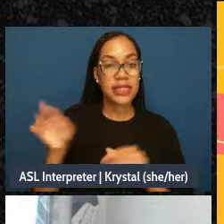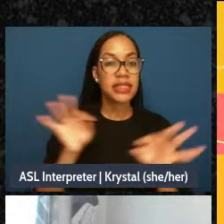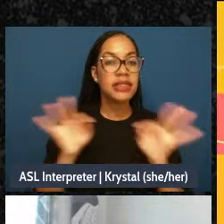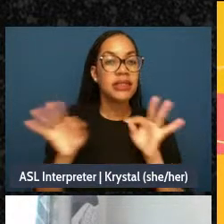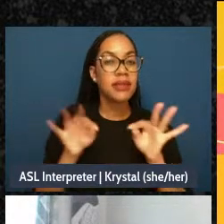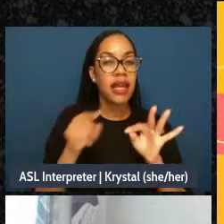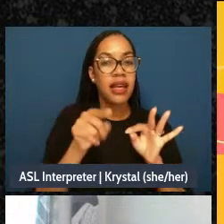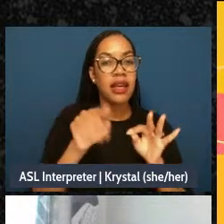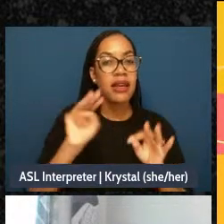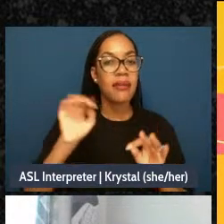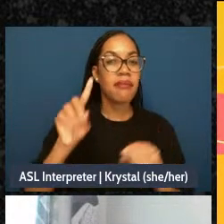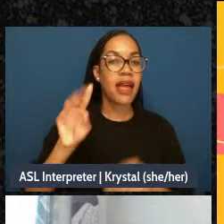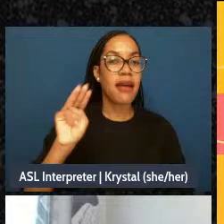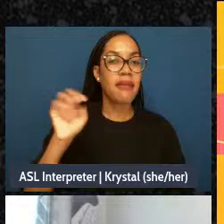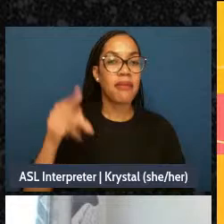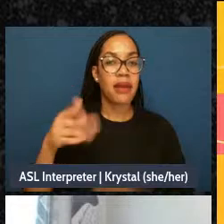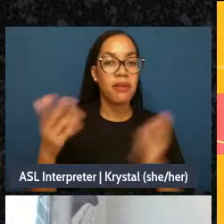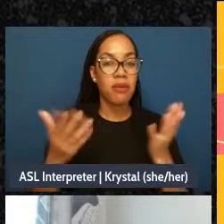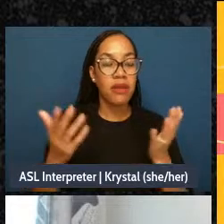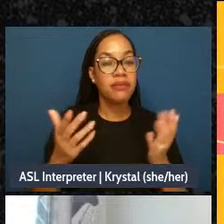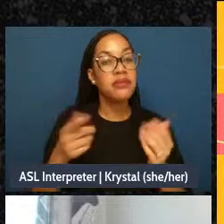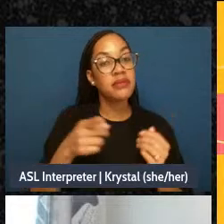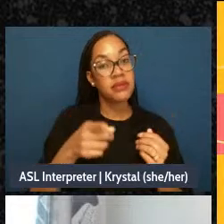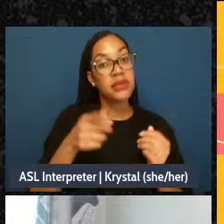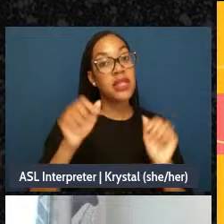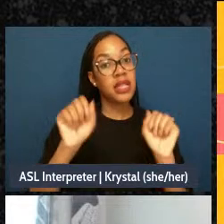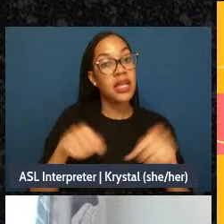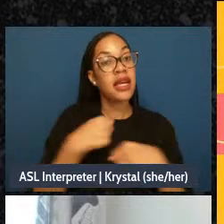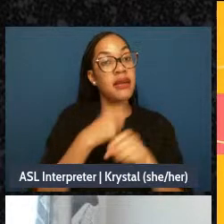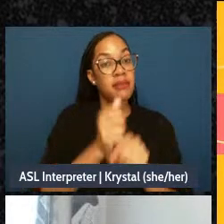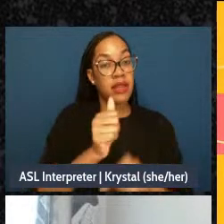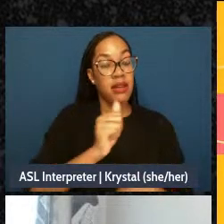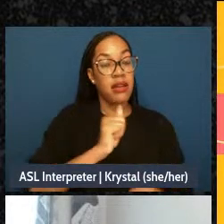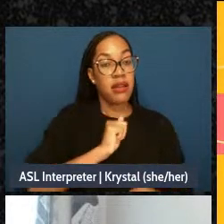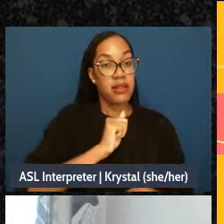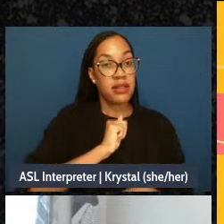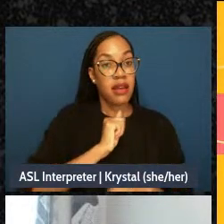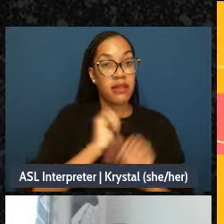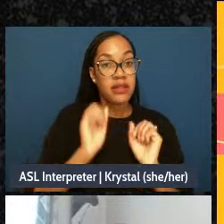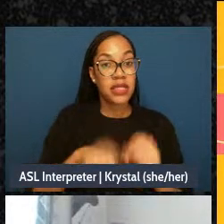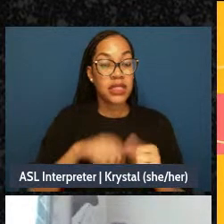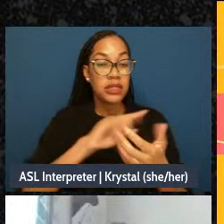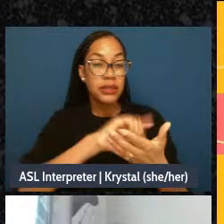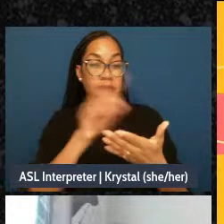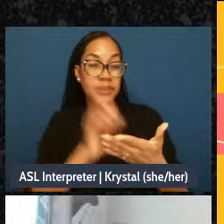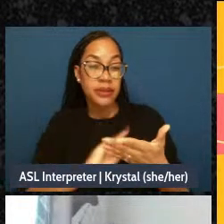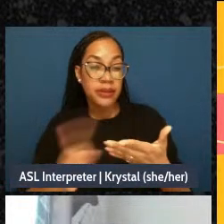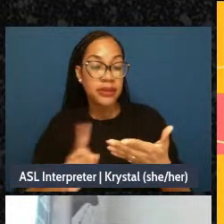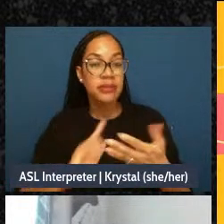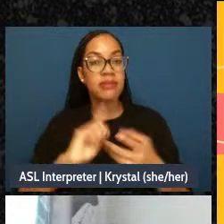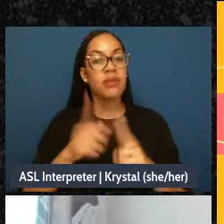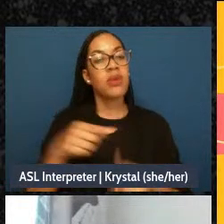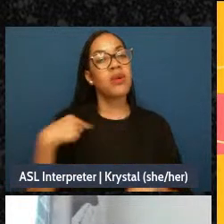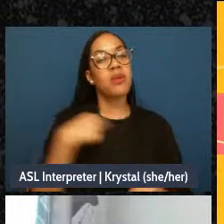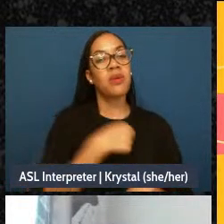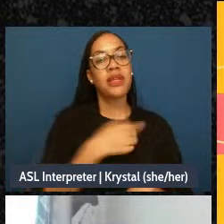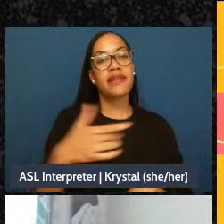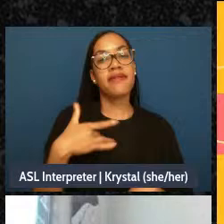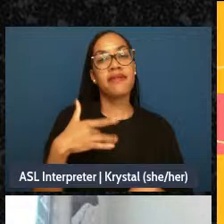usually best worked on in moments where we're feeling more centered and having more capacity